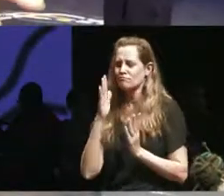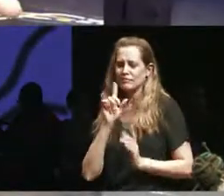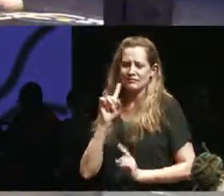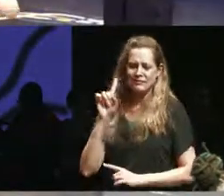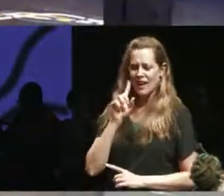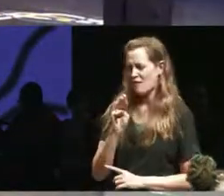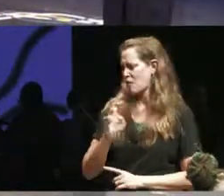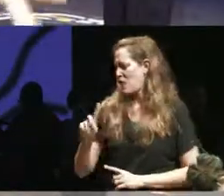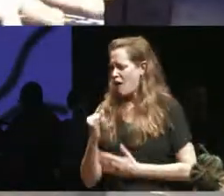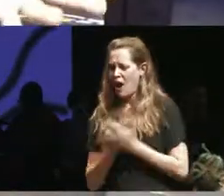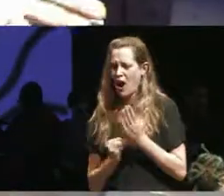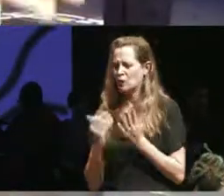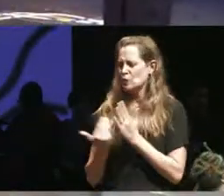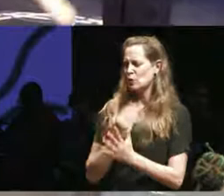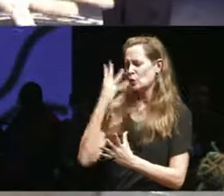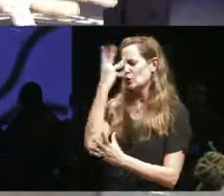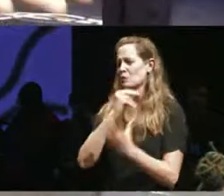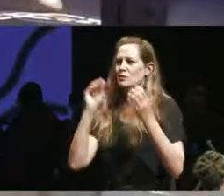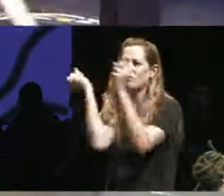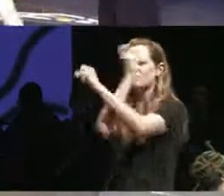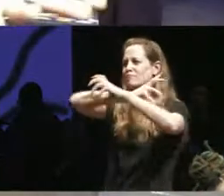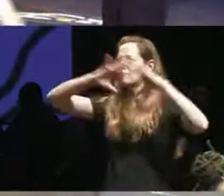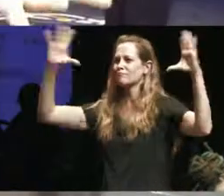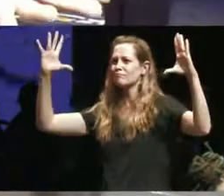you know this beautiful new community of hopefully disability deaf and mad